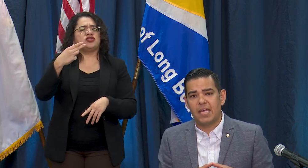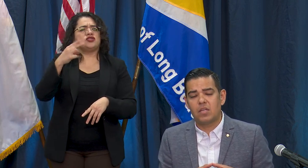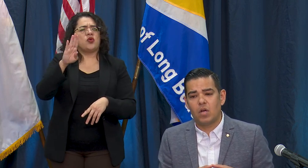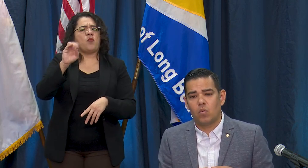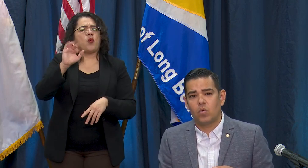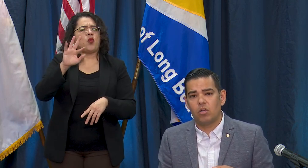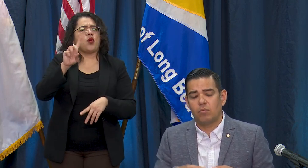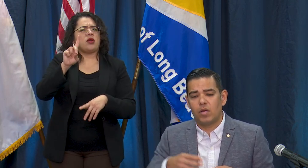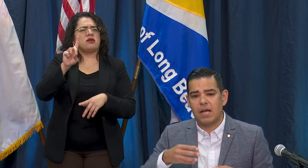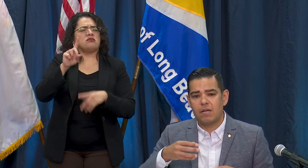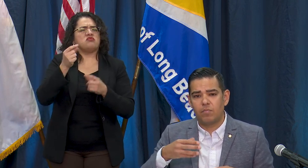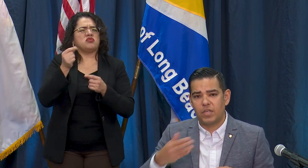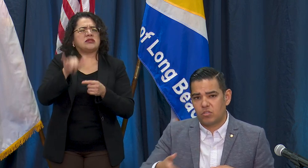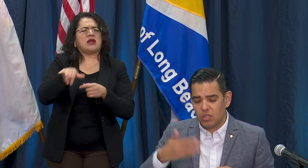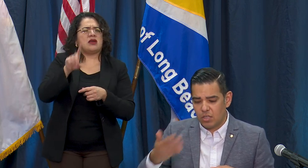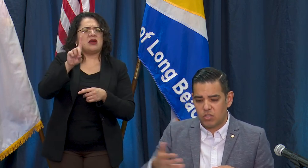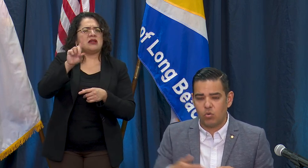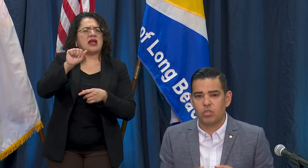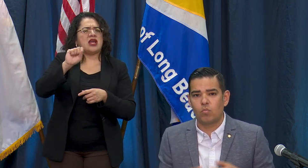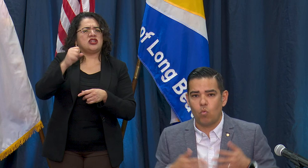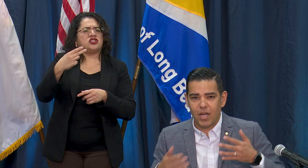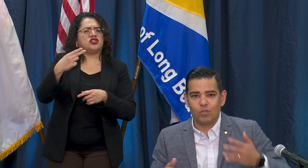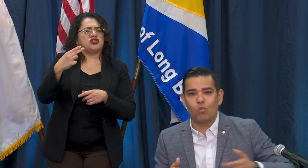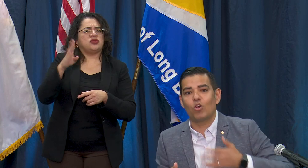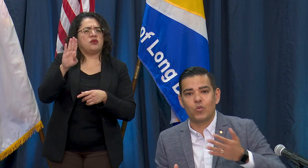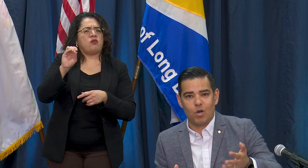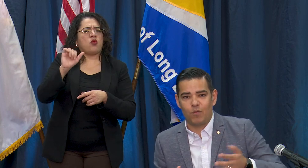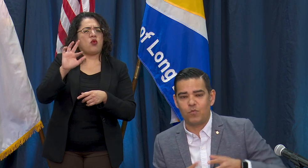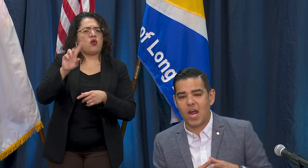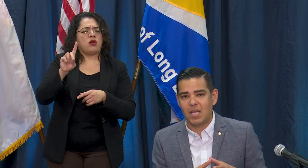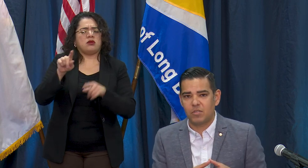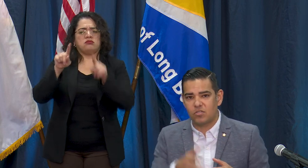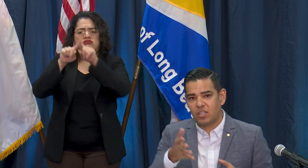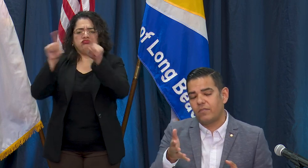we'll be walking you more through it on Friday but just to give